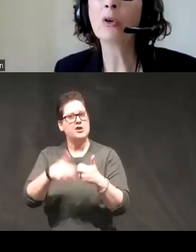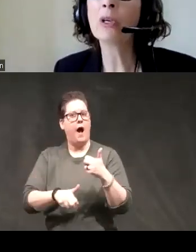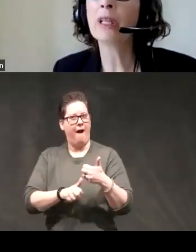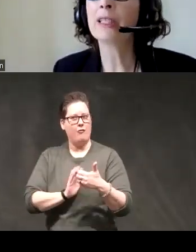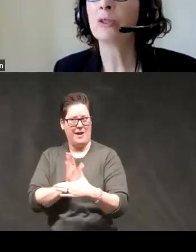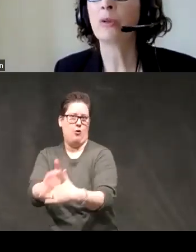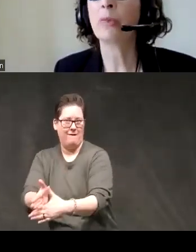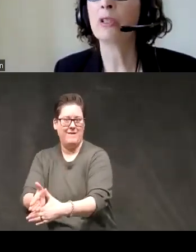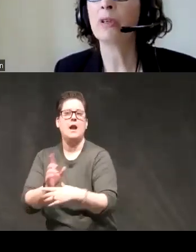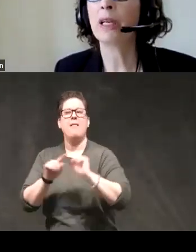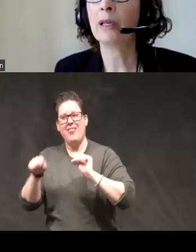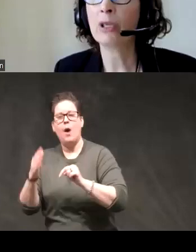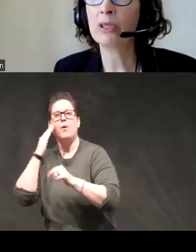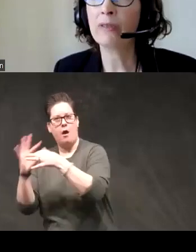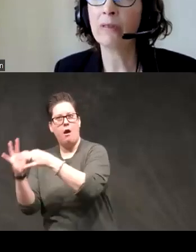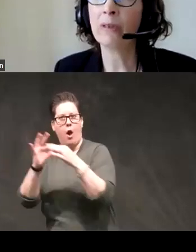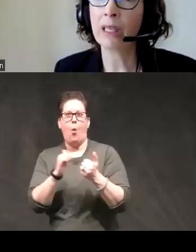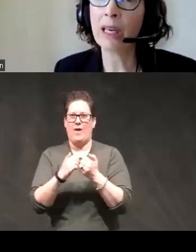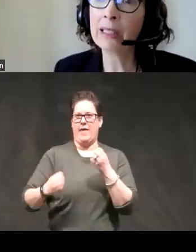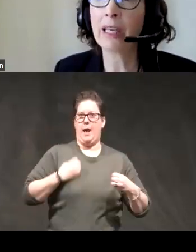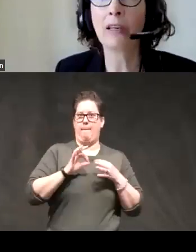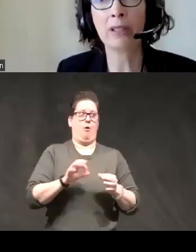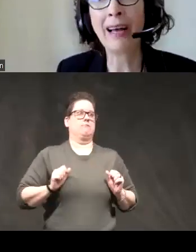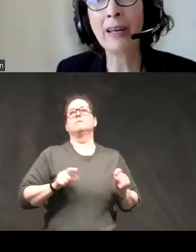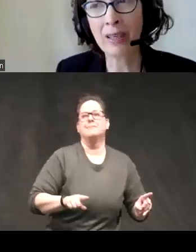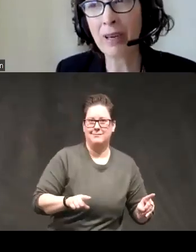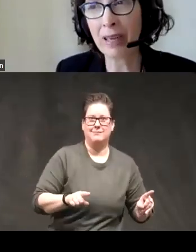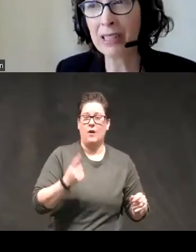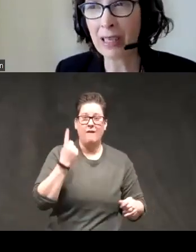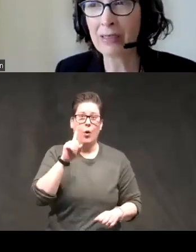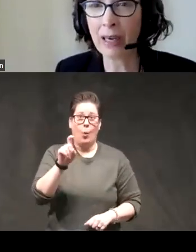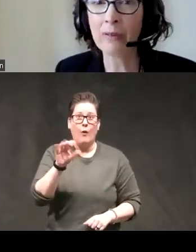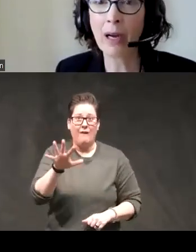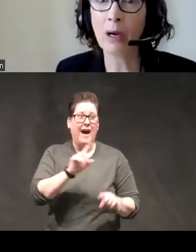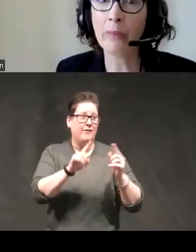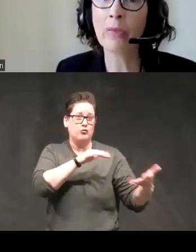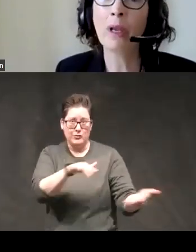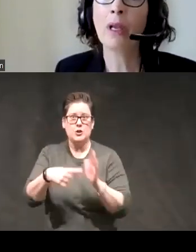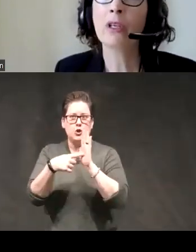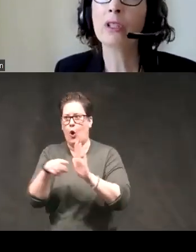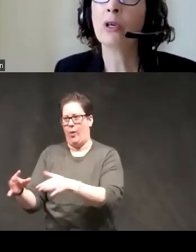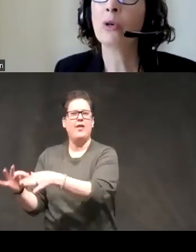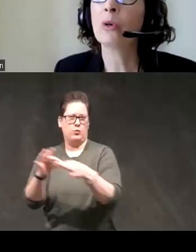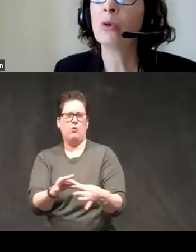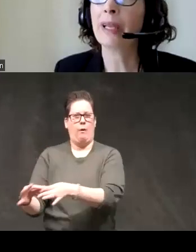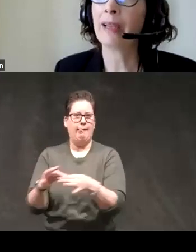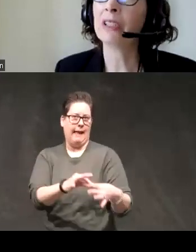it correlates with some motion related impulsivity really nicely across 105 studies now um so it gave